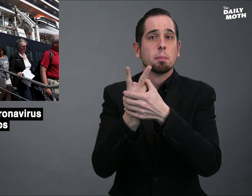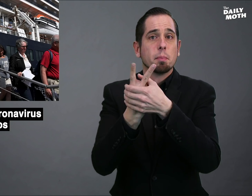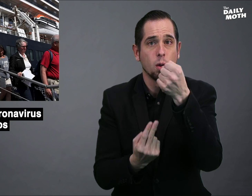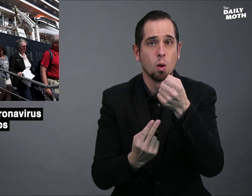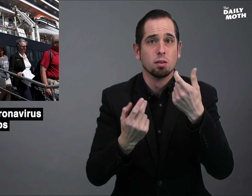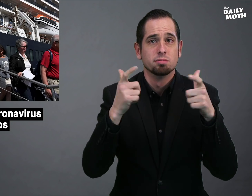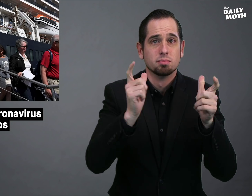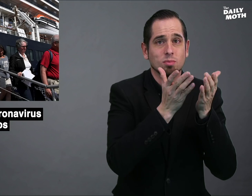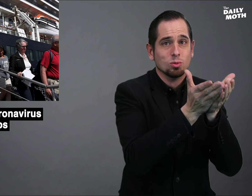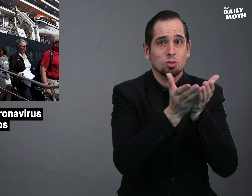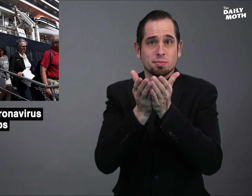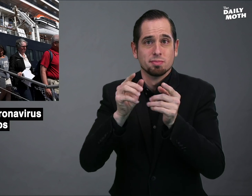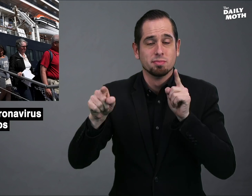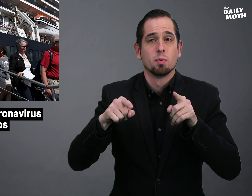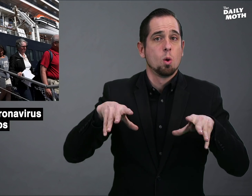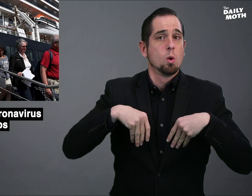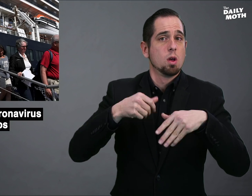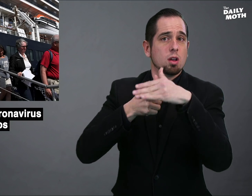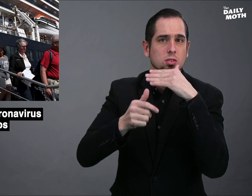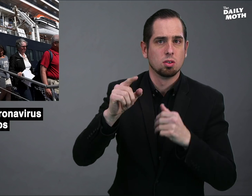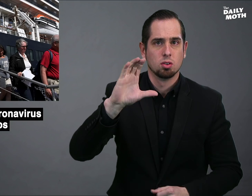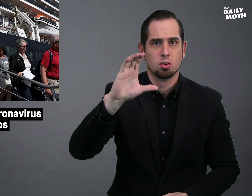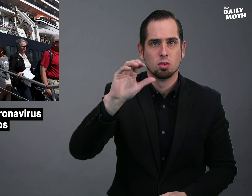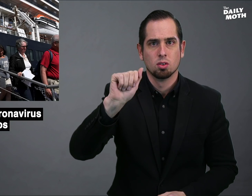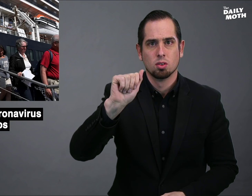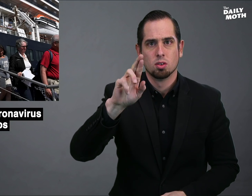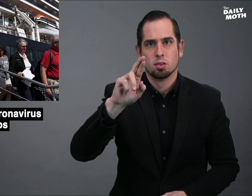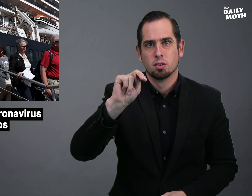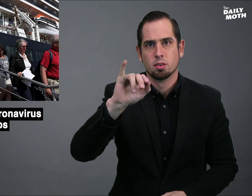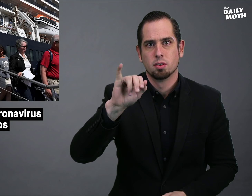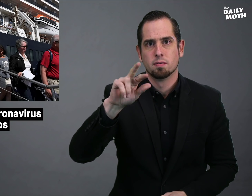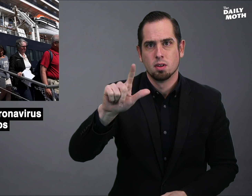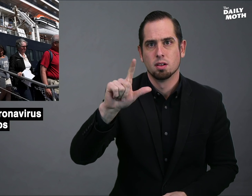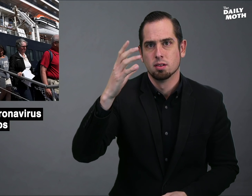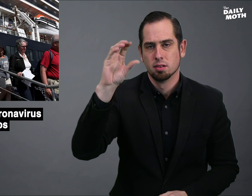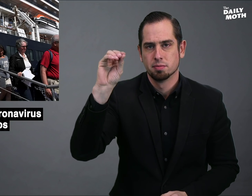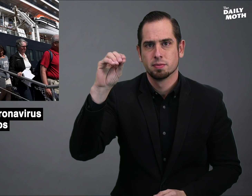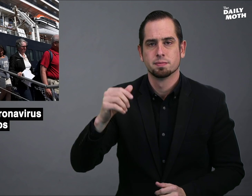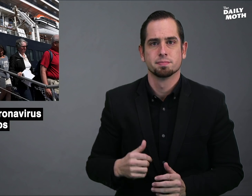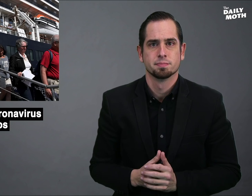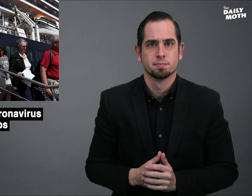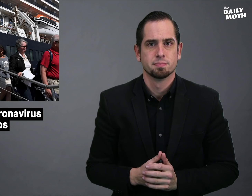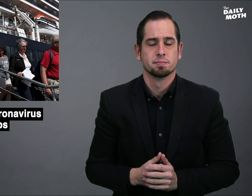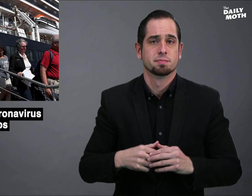Both cruise ships are owned by Carnival Corporation.